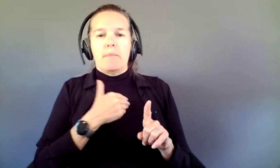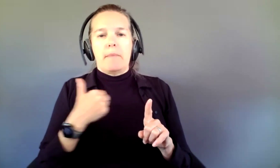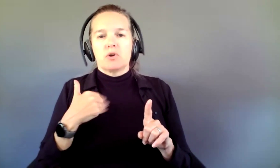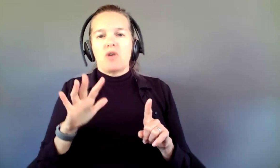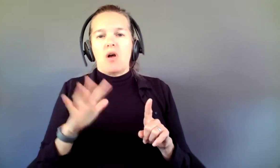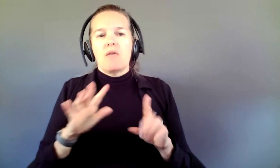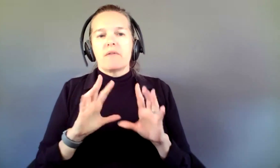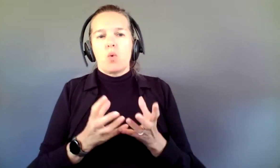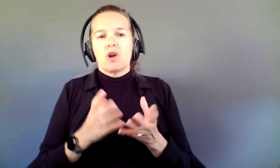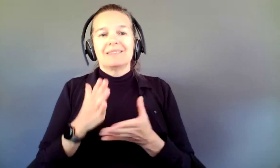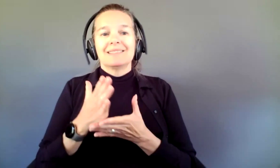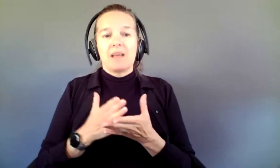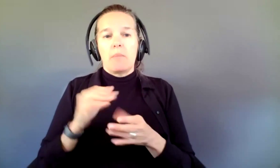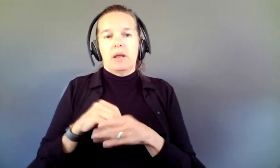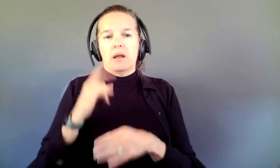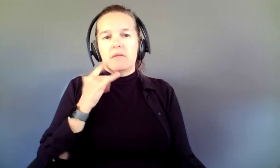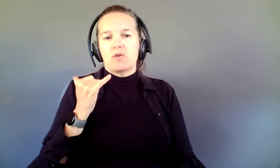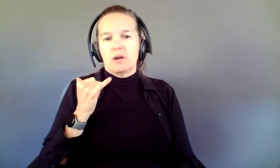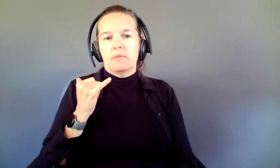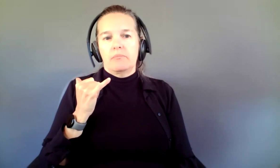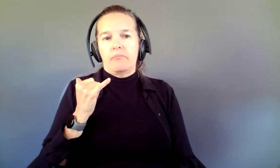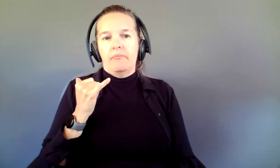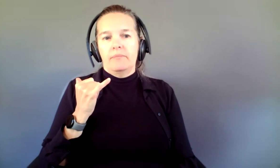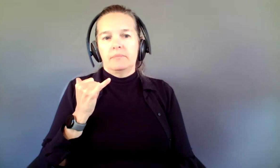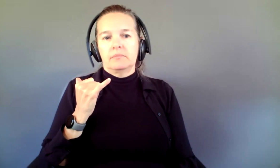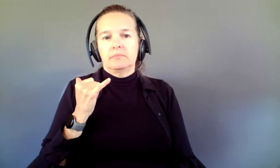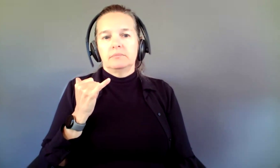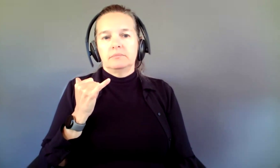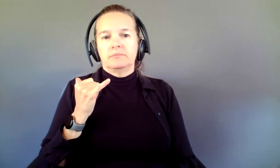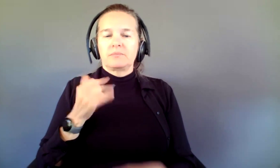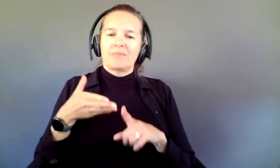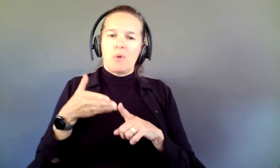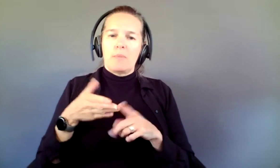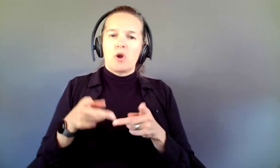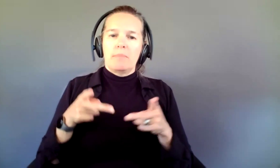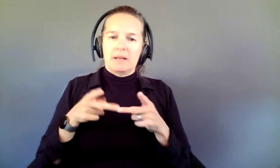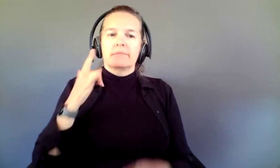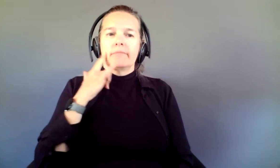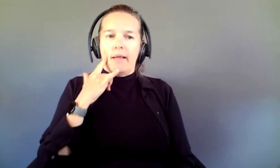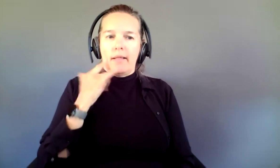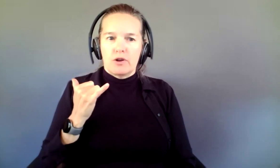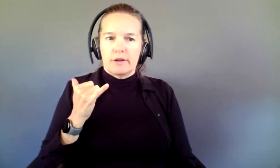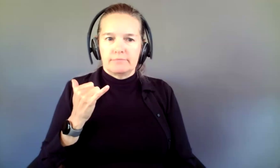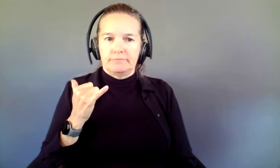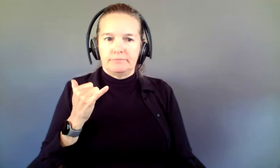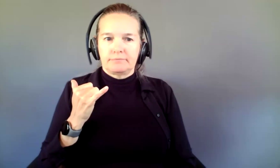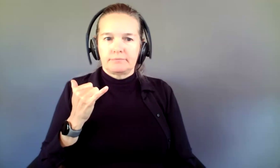in California. Their primary place is California, and they have other artists, who are part of this